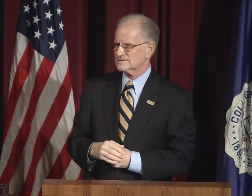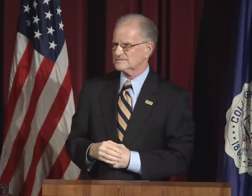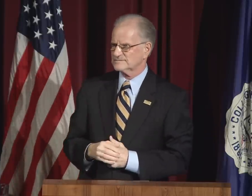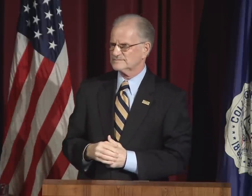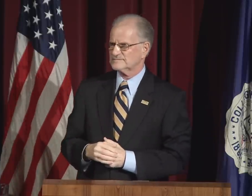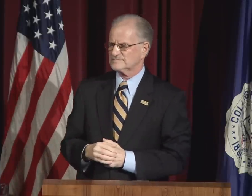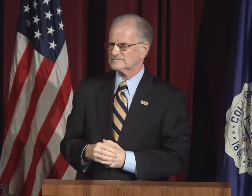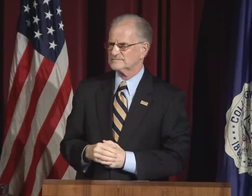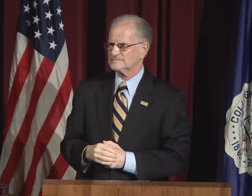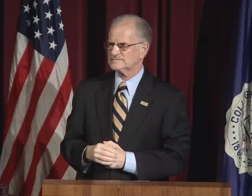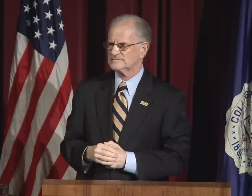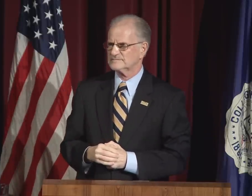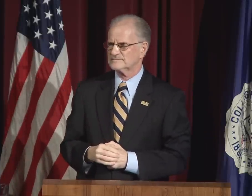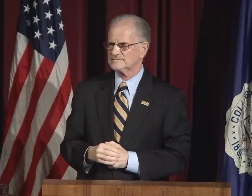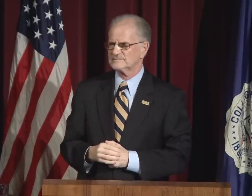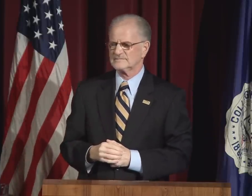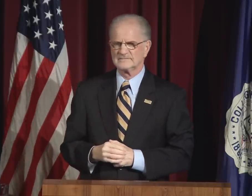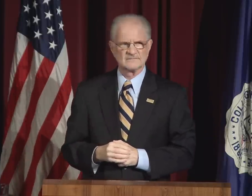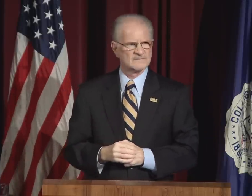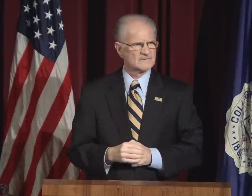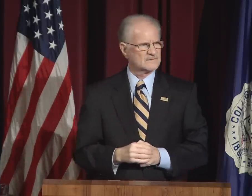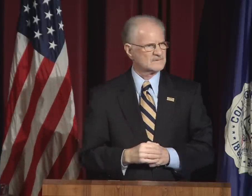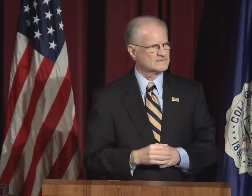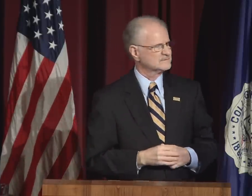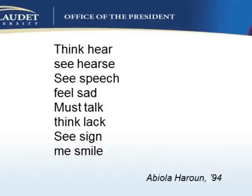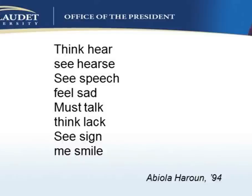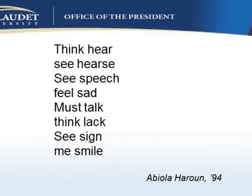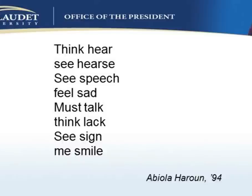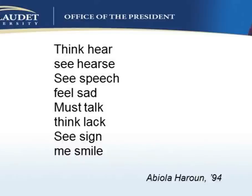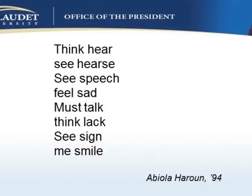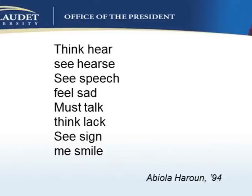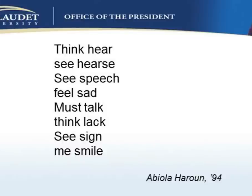and understanding - to be included.